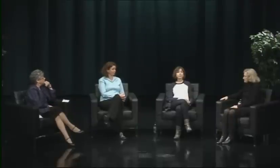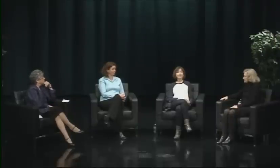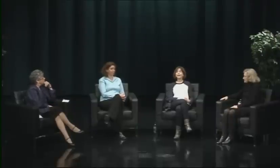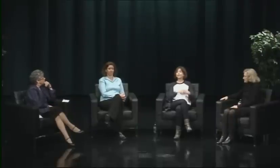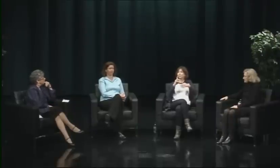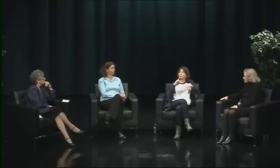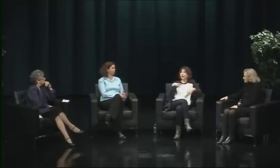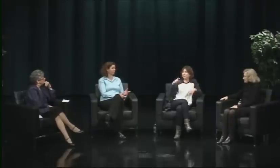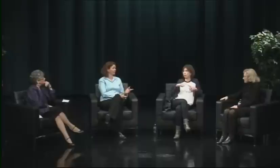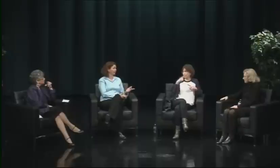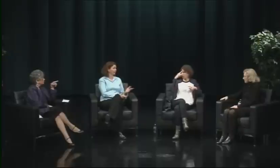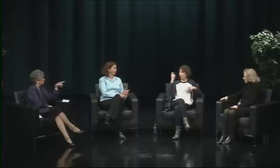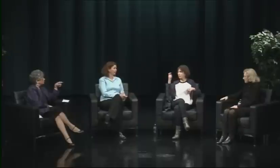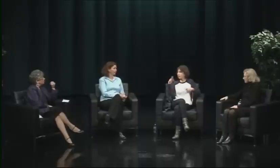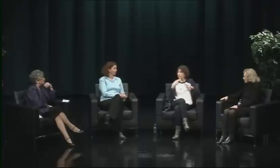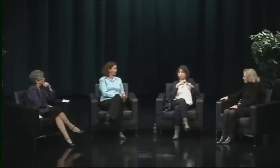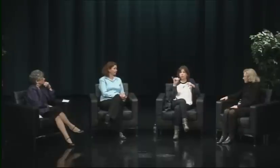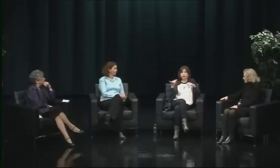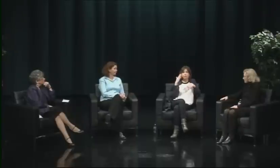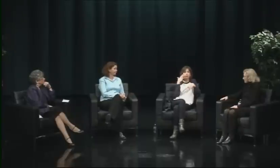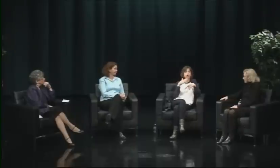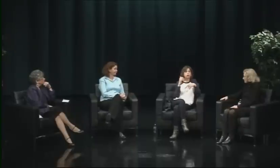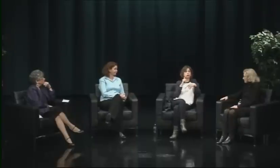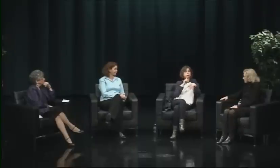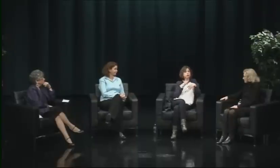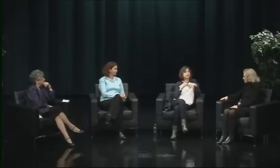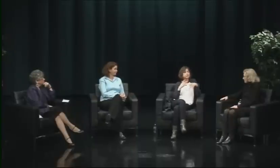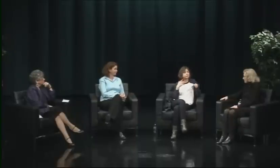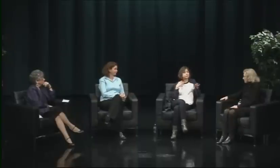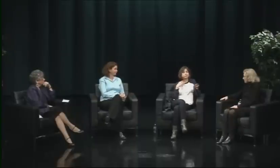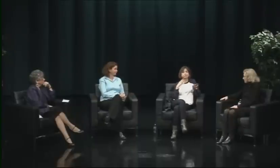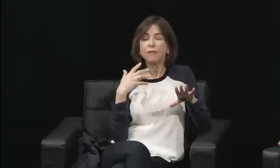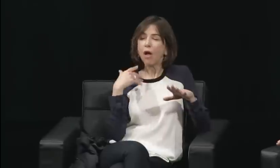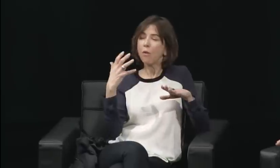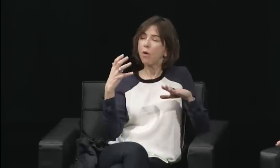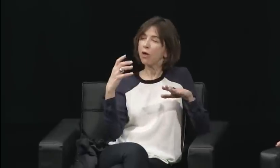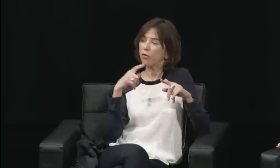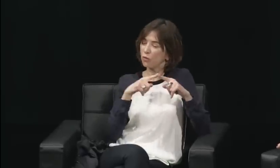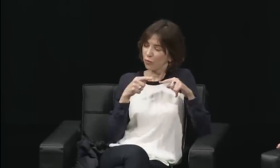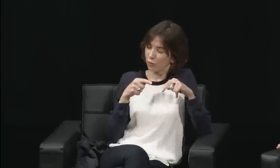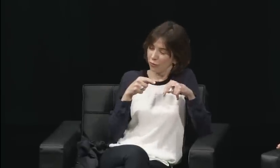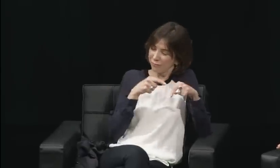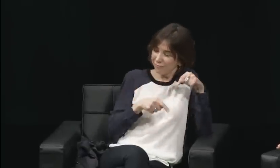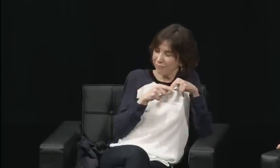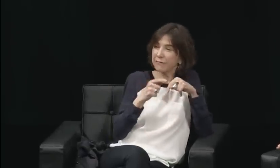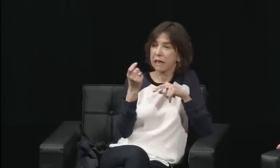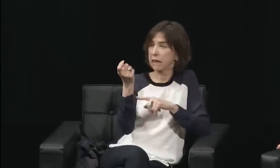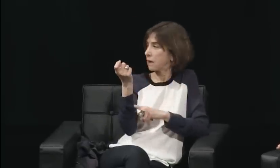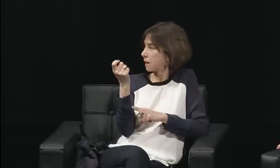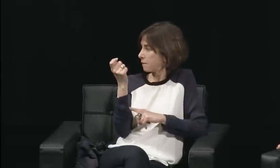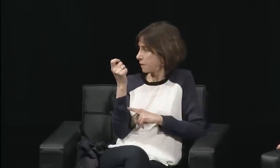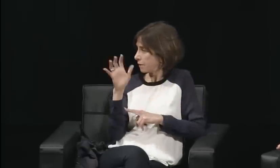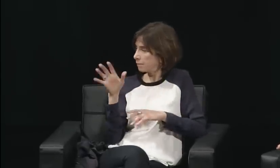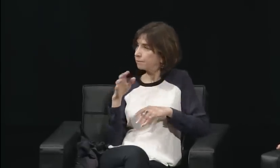and she stood strong in her beliefs and she felt it was the time to have a woman president,